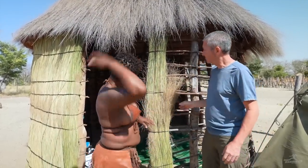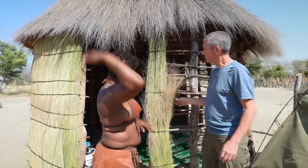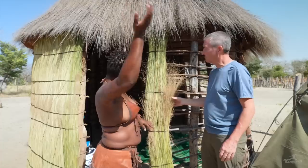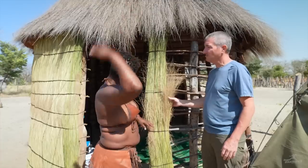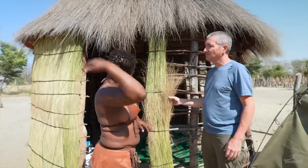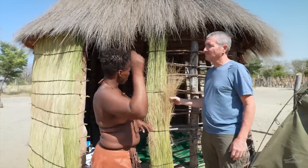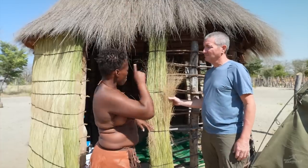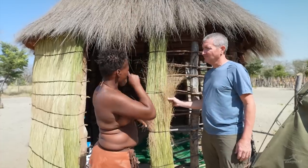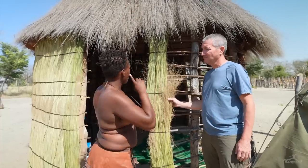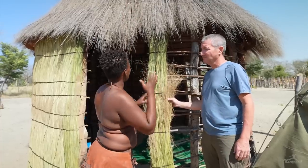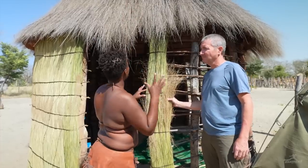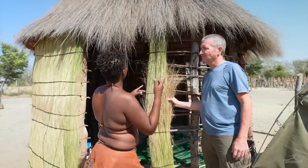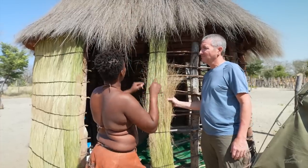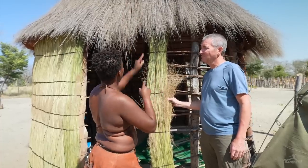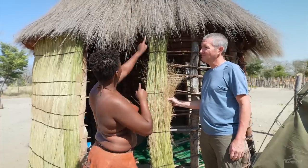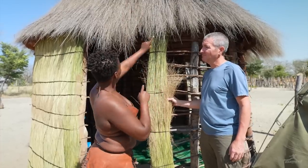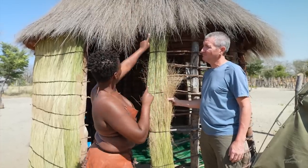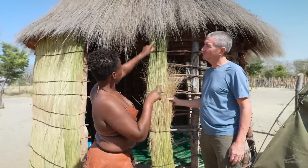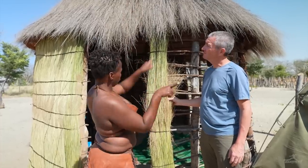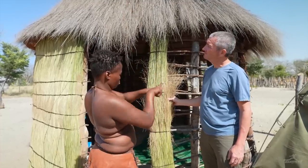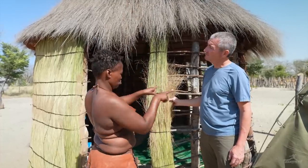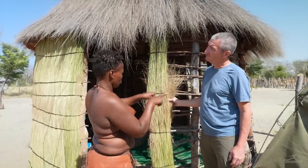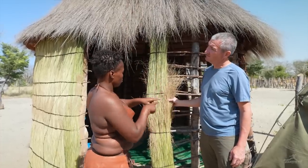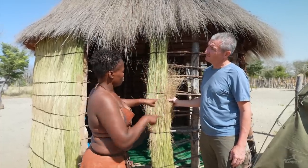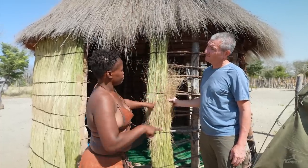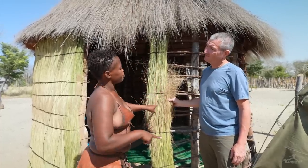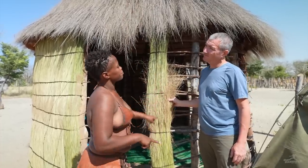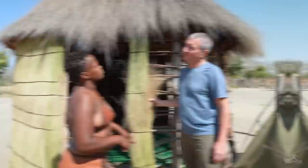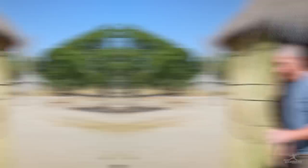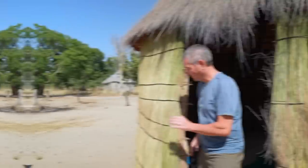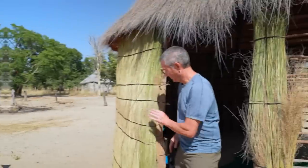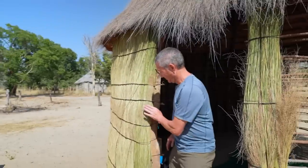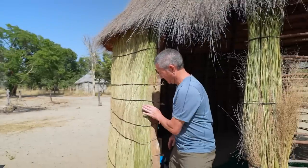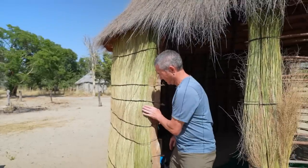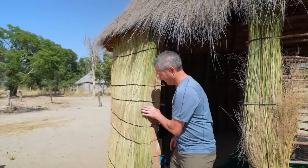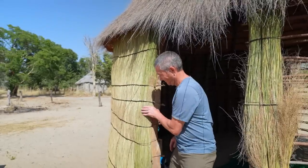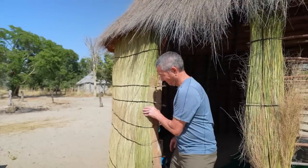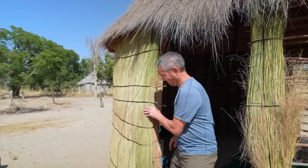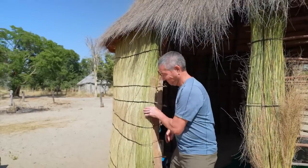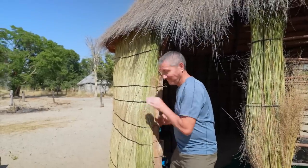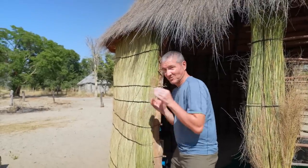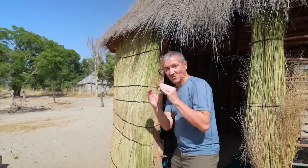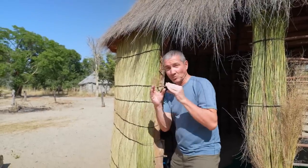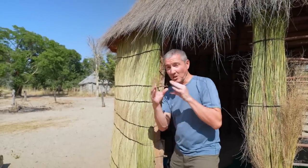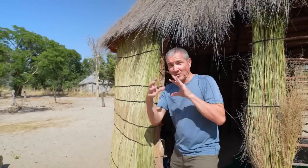This is the same grass used for the roof and walls. This is very thick material.